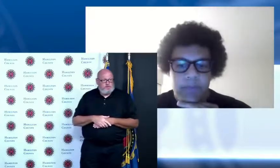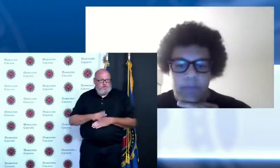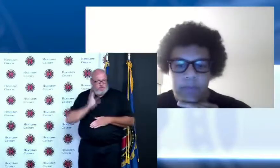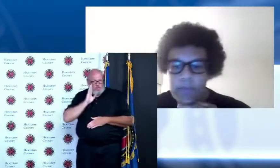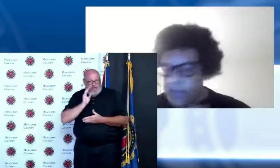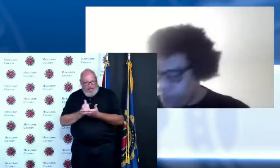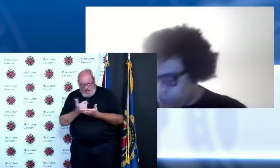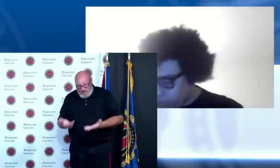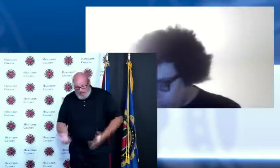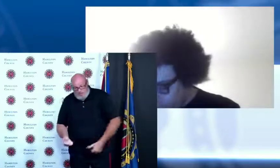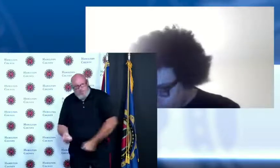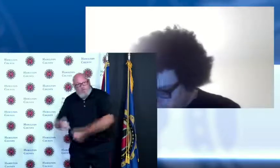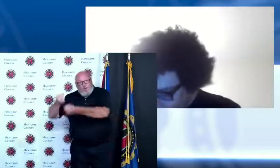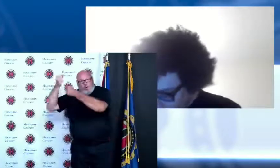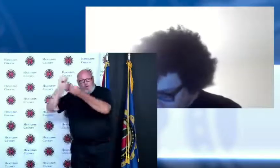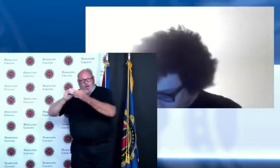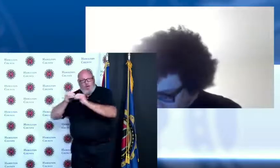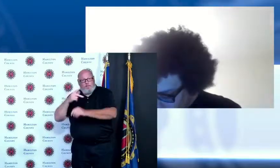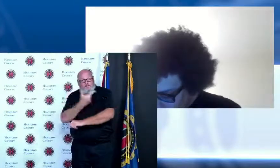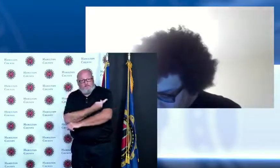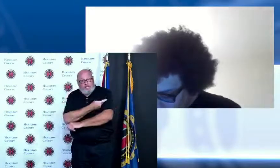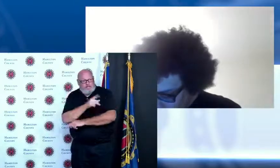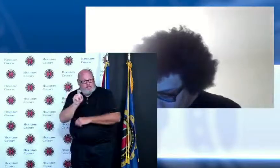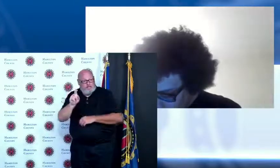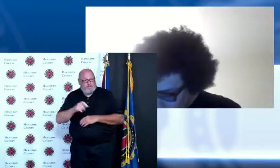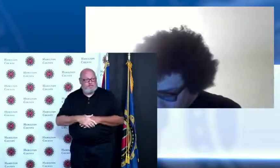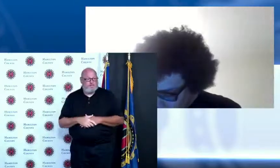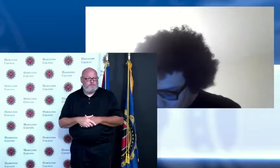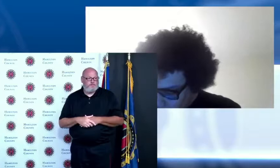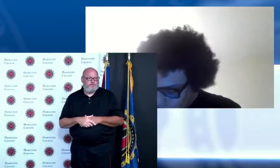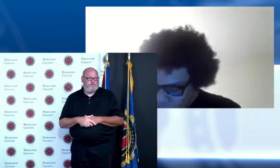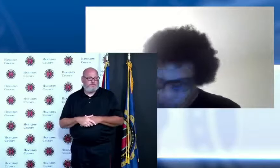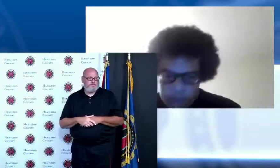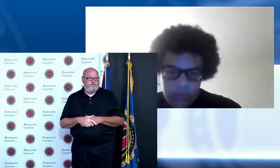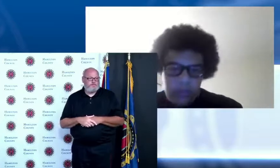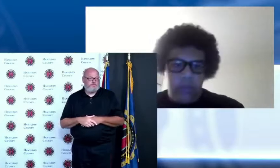age group currently that has been vaccinated because they've had the least opportunity to get